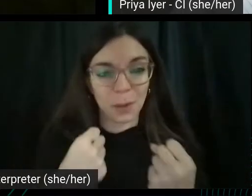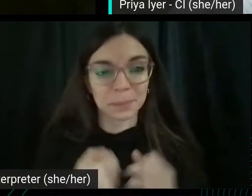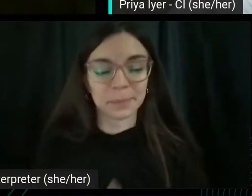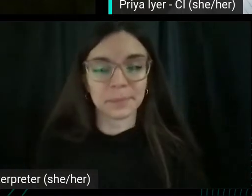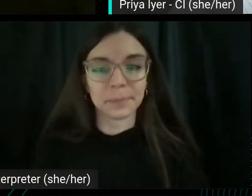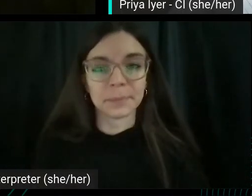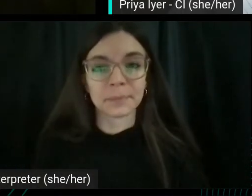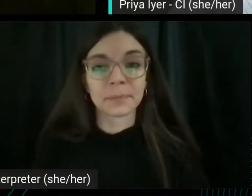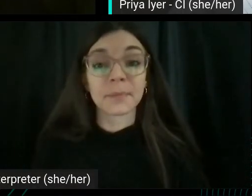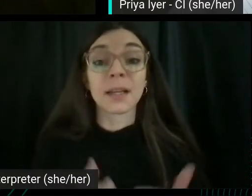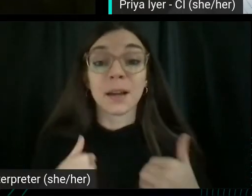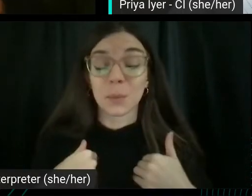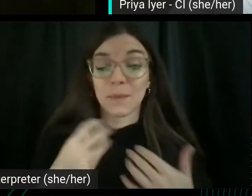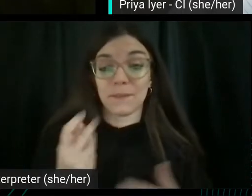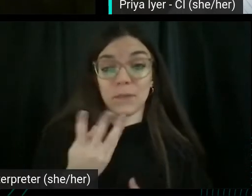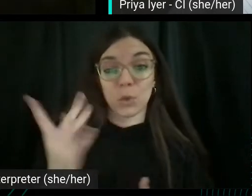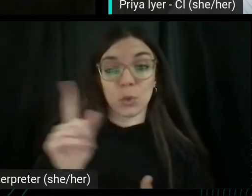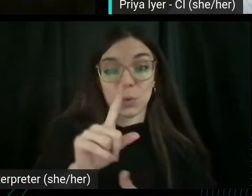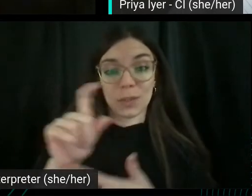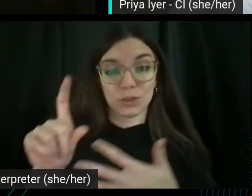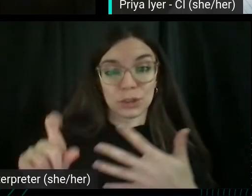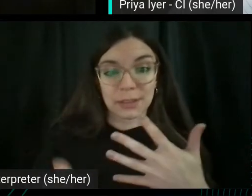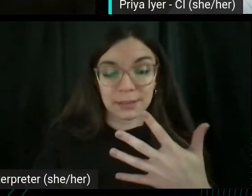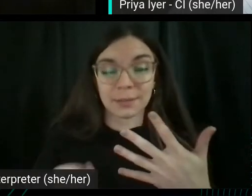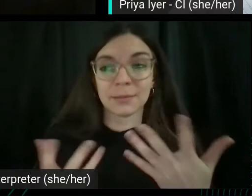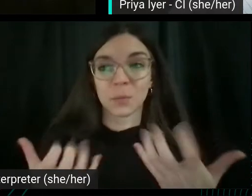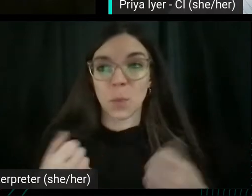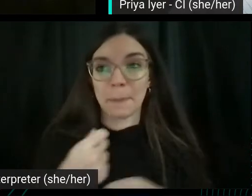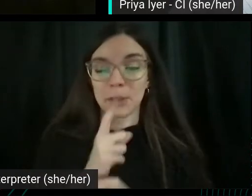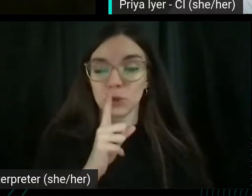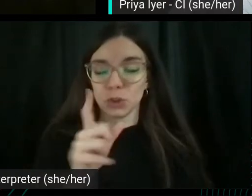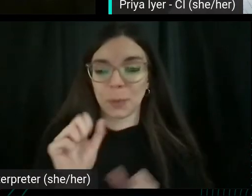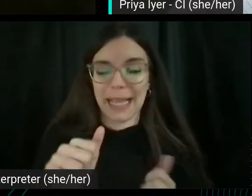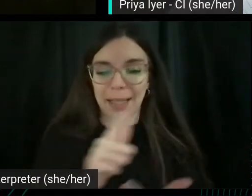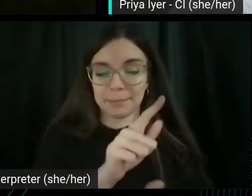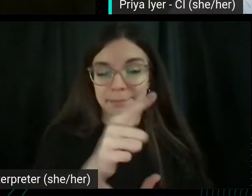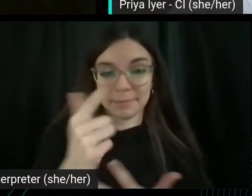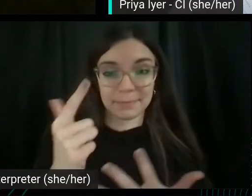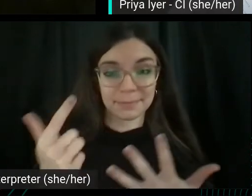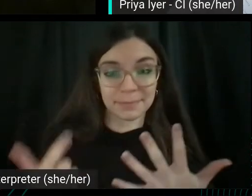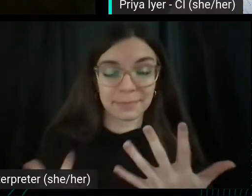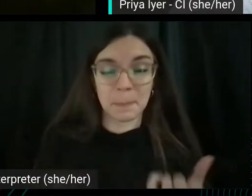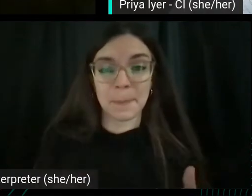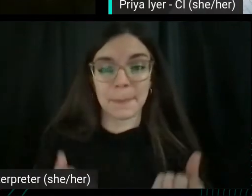We definitely have a handful of questions. So I want to make sure we can get through as much as many of them as possible.